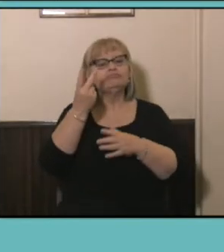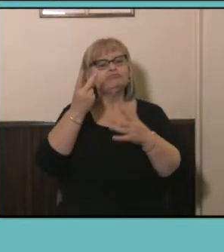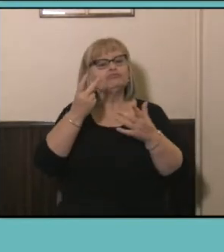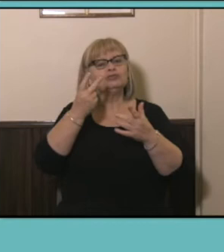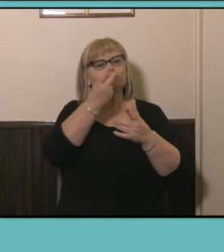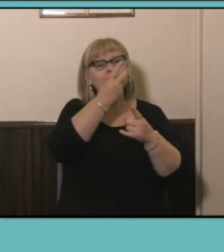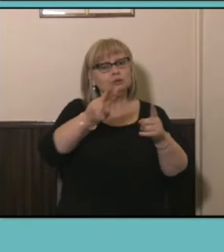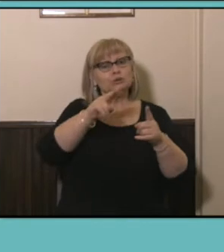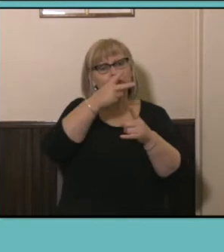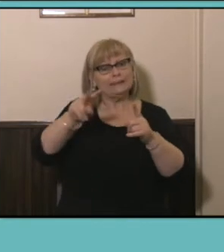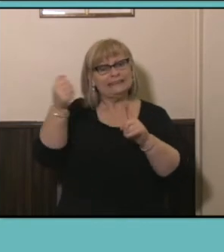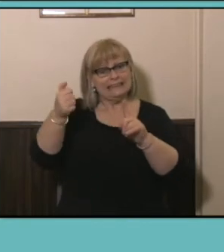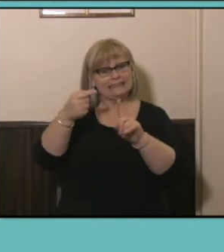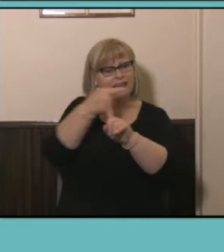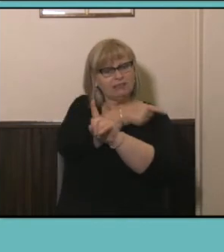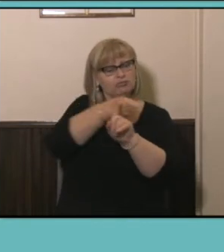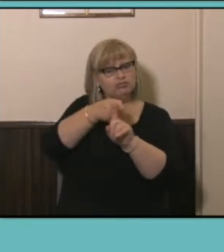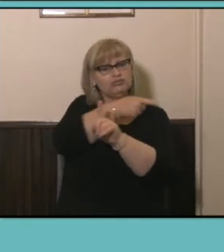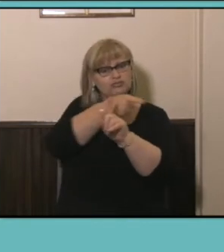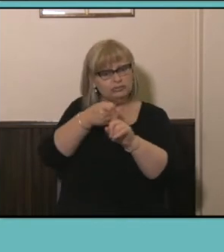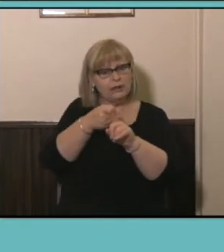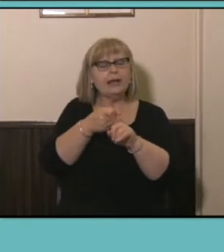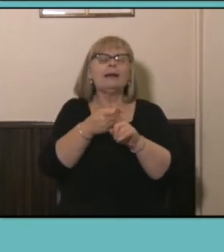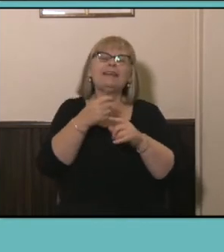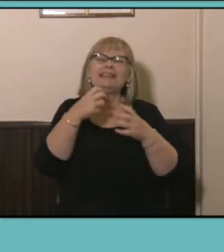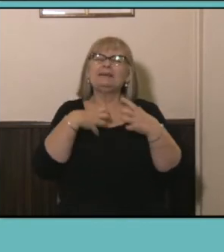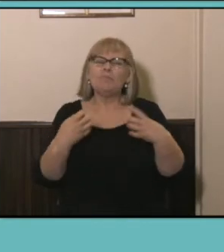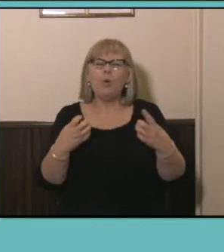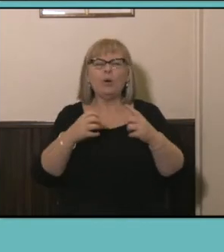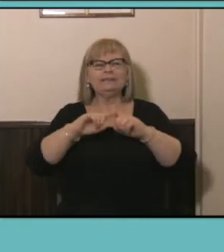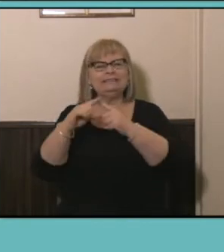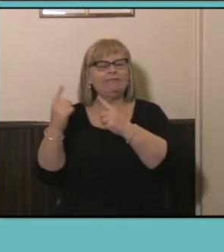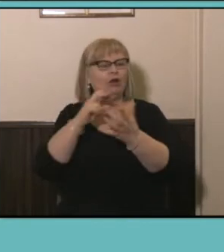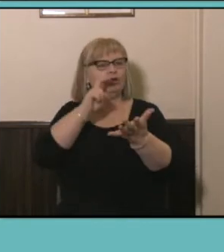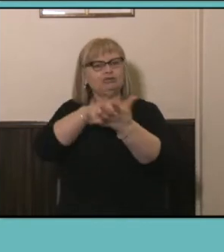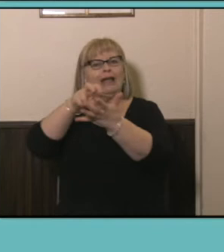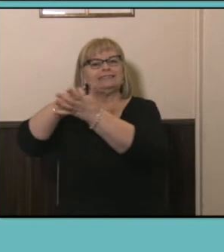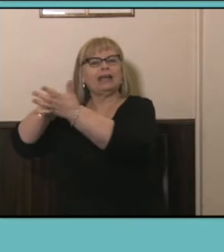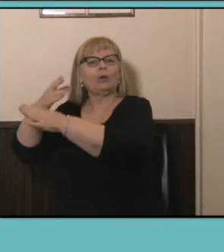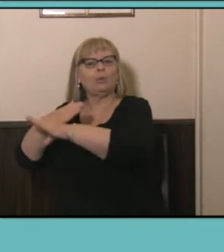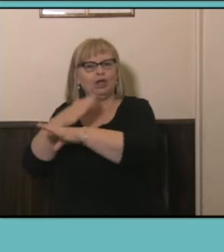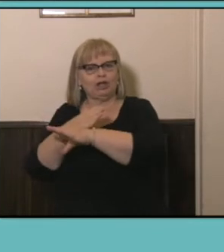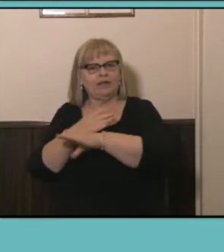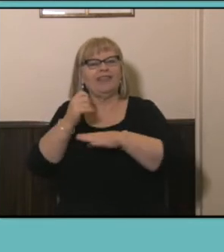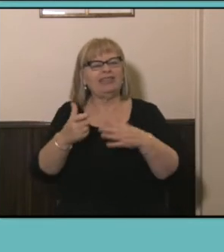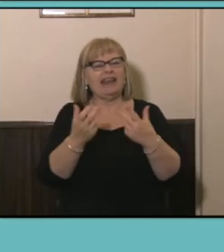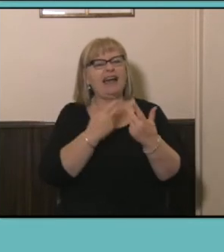difference in counts suggests a bit of a higher rate of contraction than what we see in some of the other macroeconomic indicators, like the Labor Force Survey.